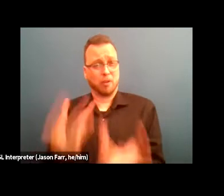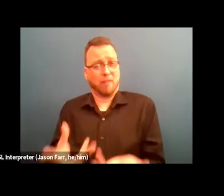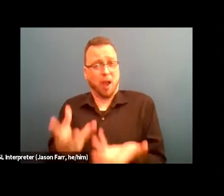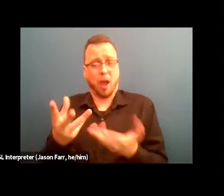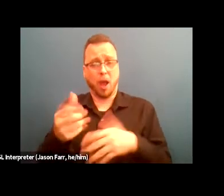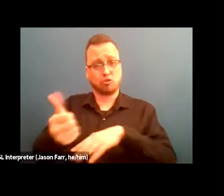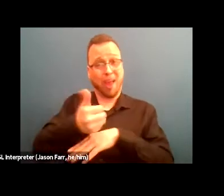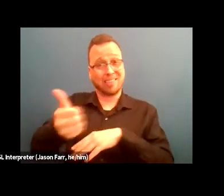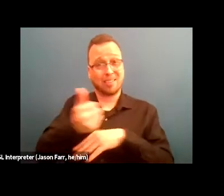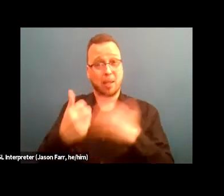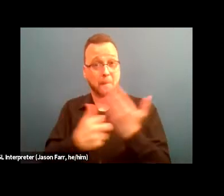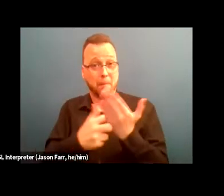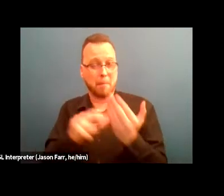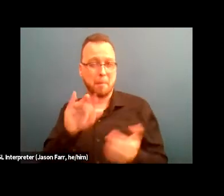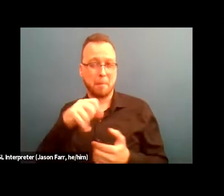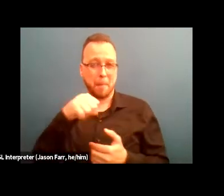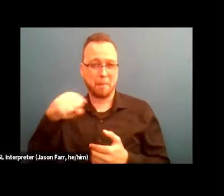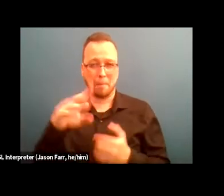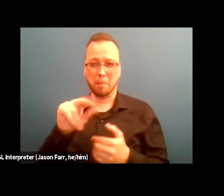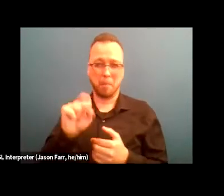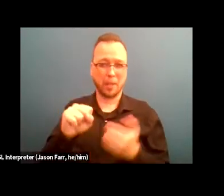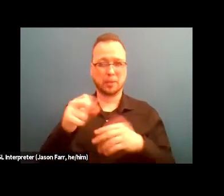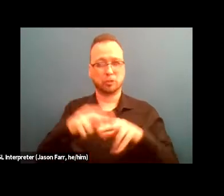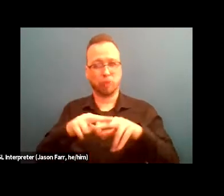such as wifi, right, (audio breaking)